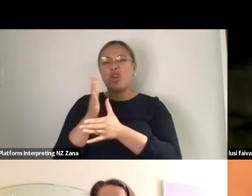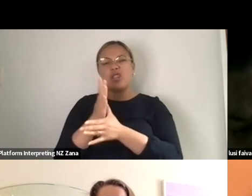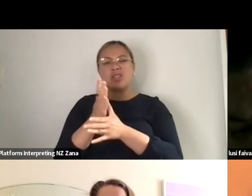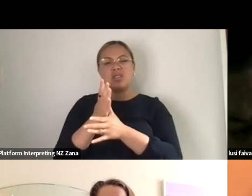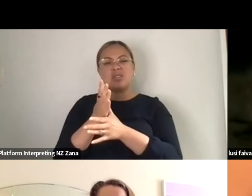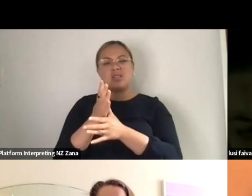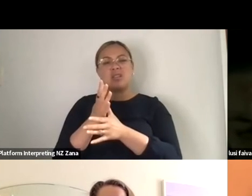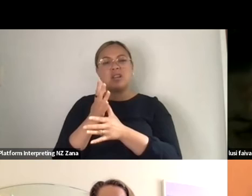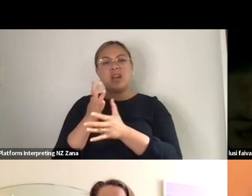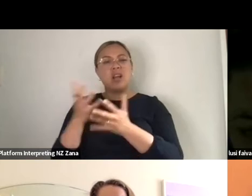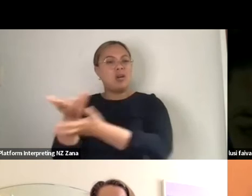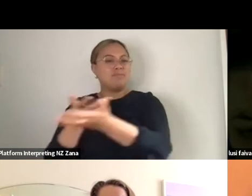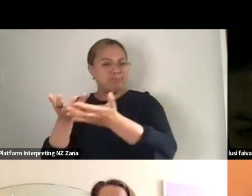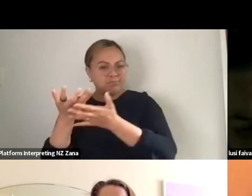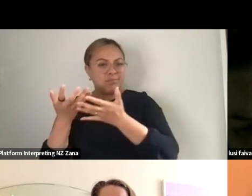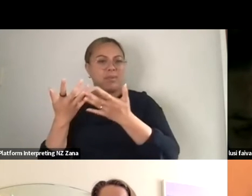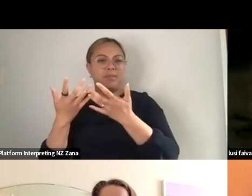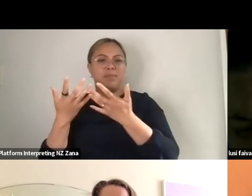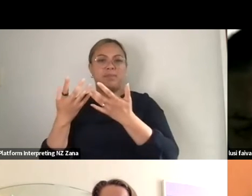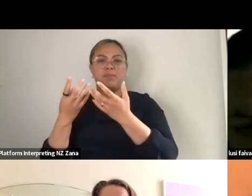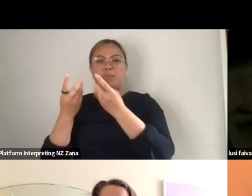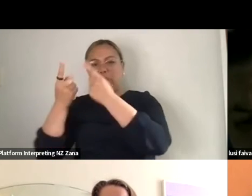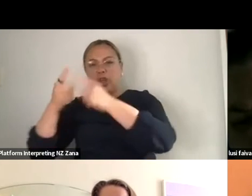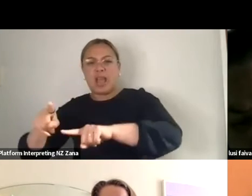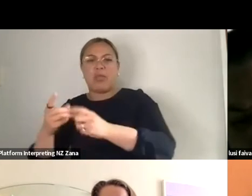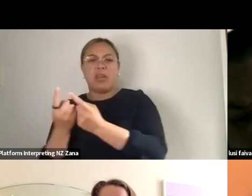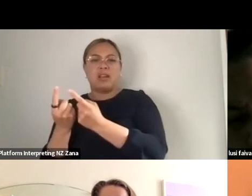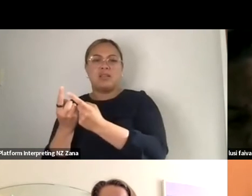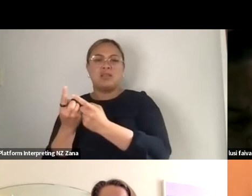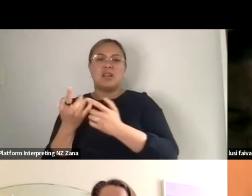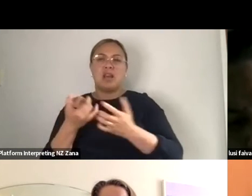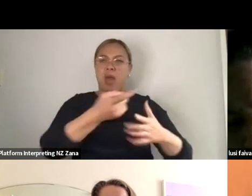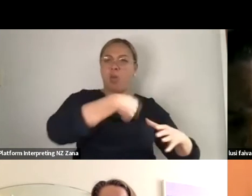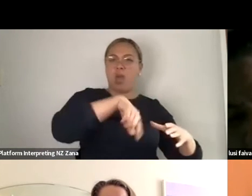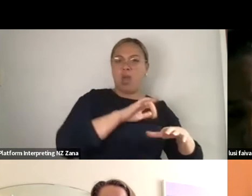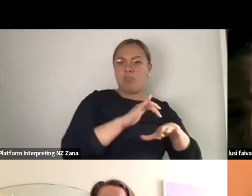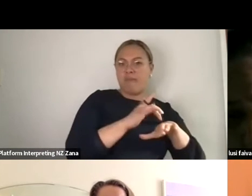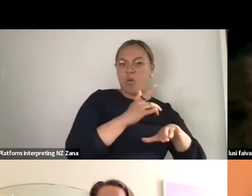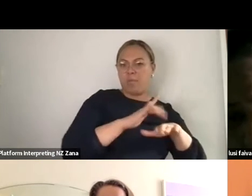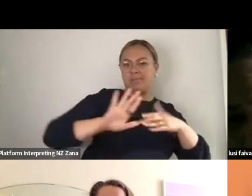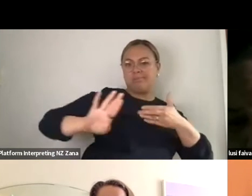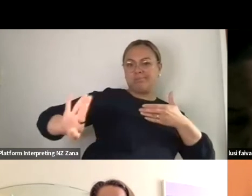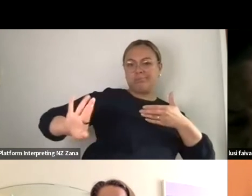that maybe means that we are not, as performers for example, having to deal always so directly